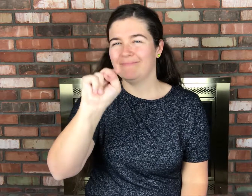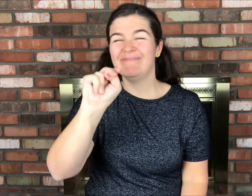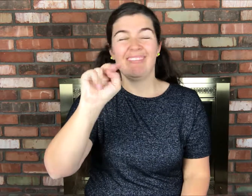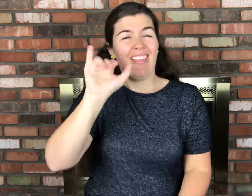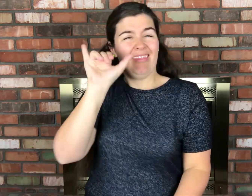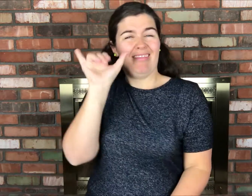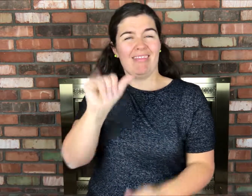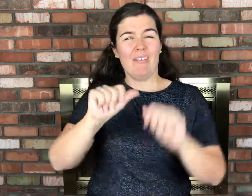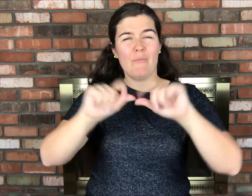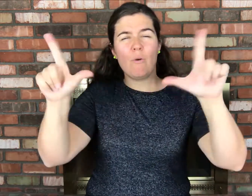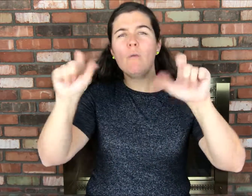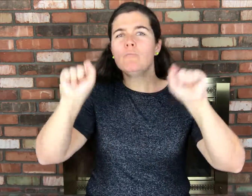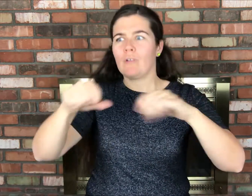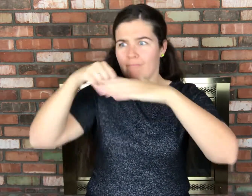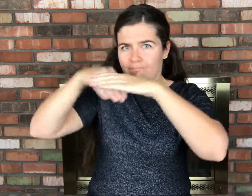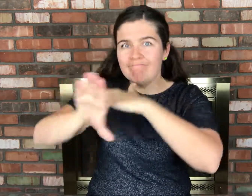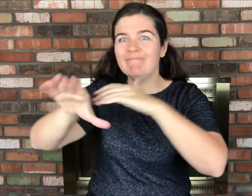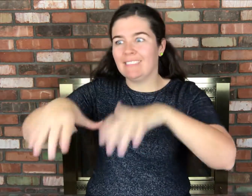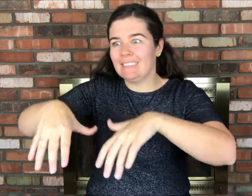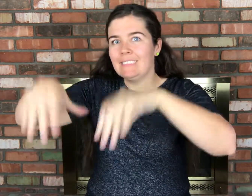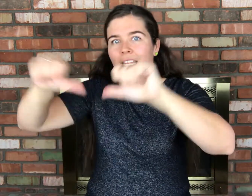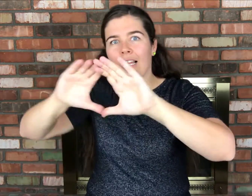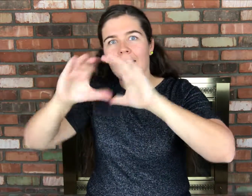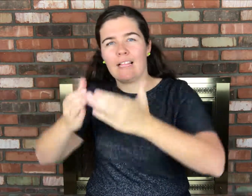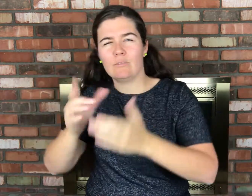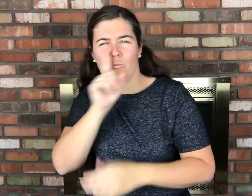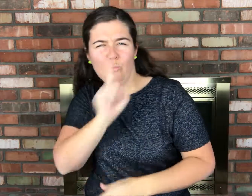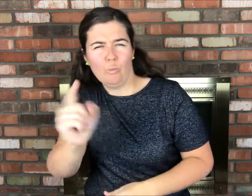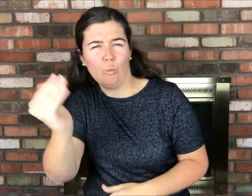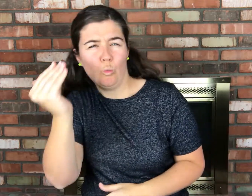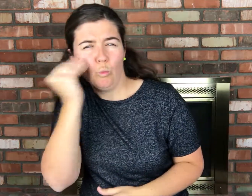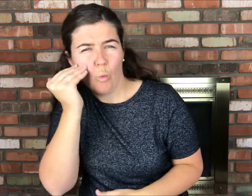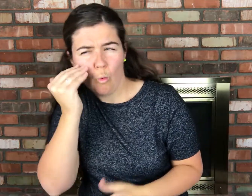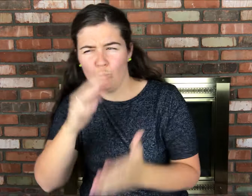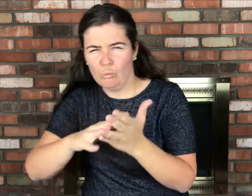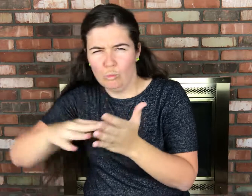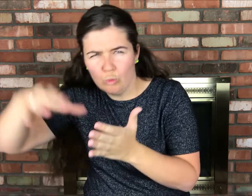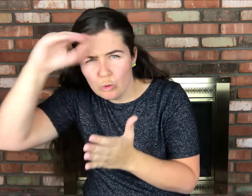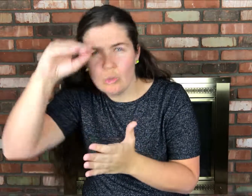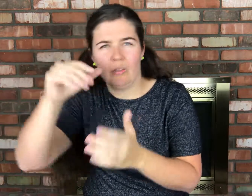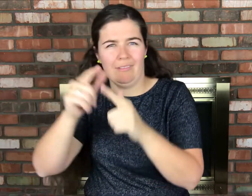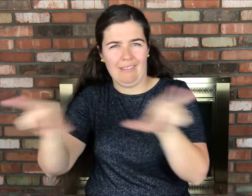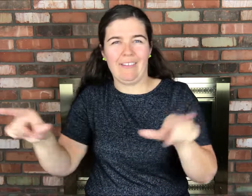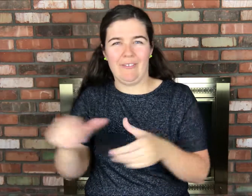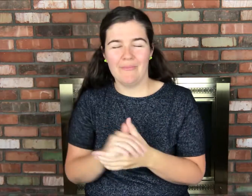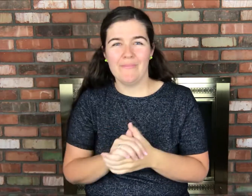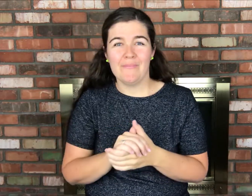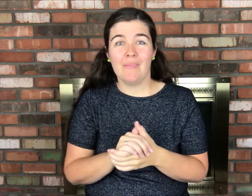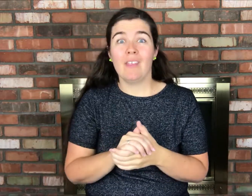That's a website where you take classes to truly learn the languages